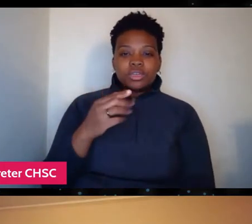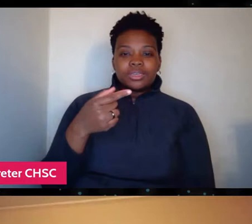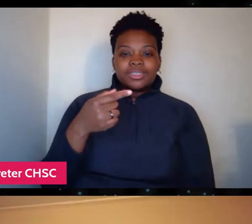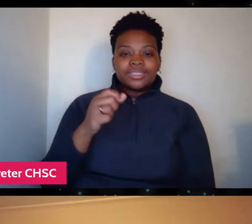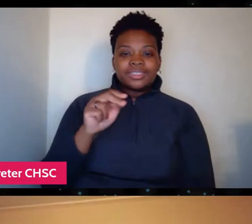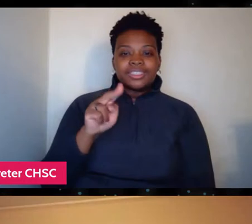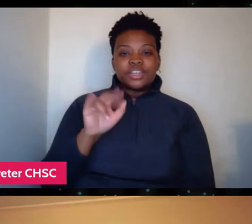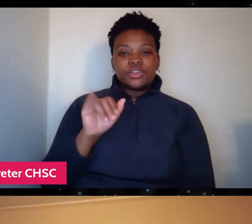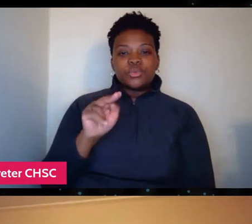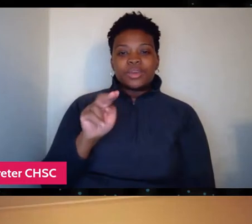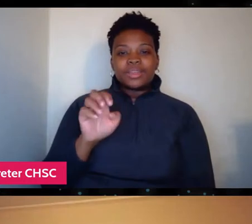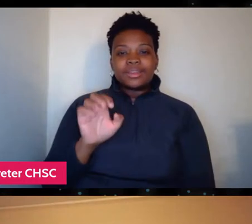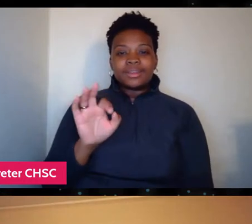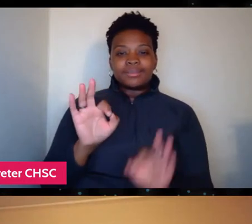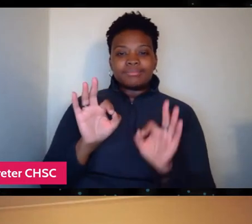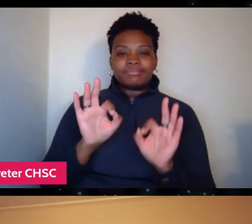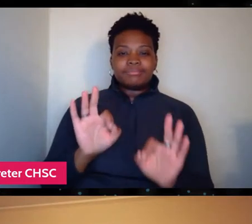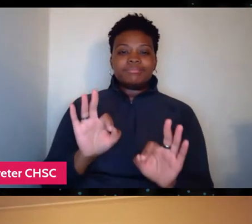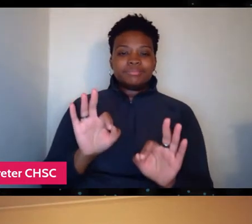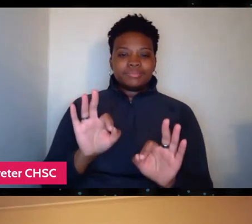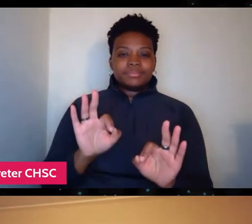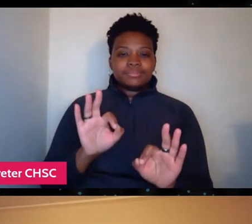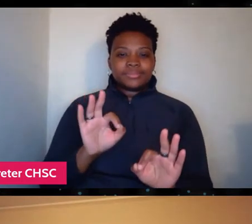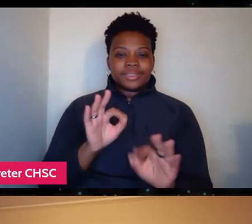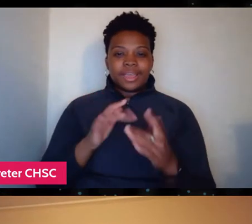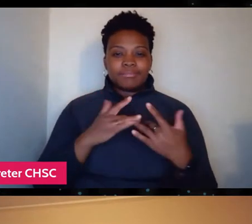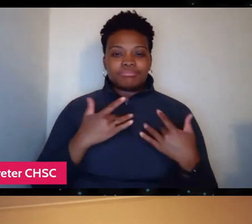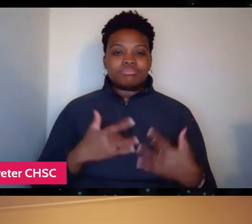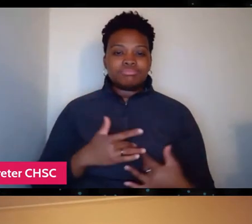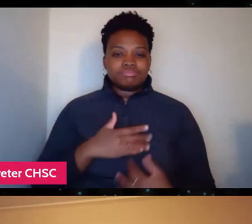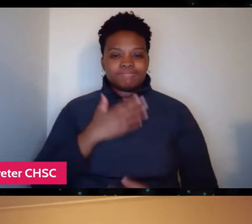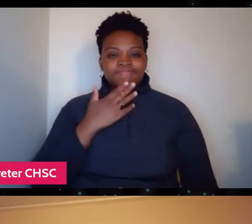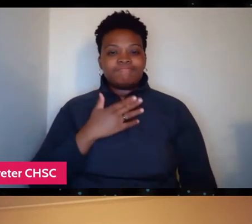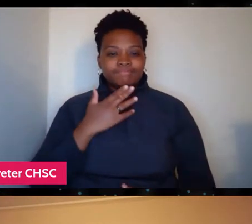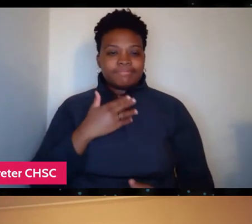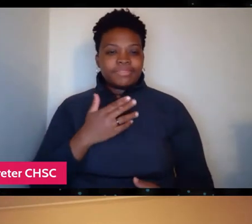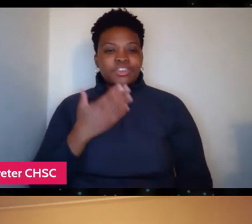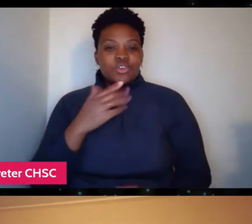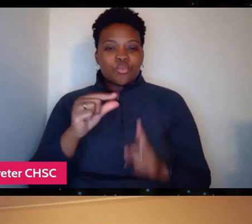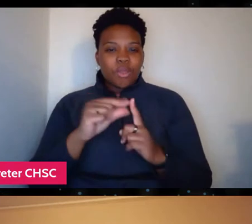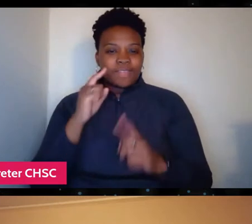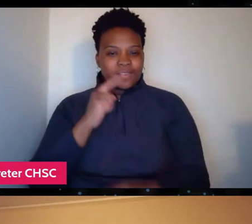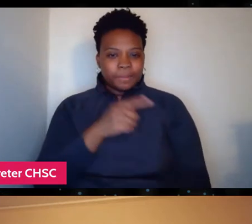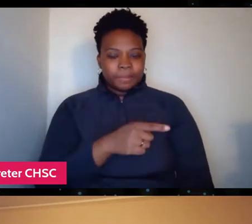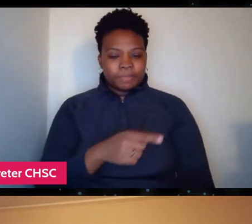So I have a question from the audience and I kinda wanna lead into that. So, you know, we're at a little bit of,